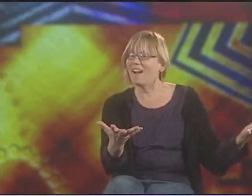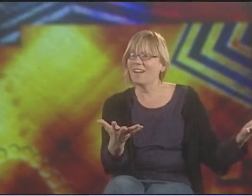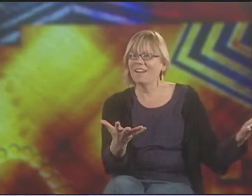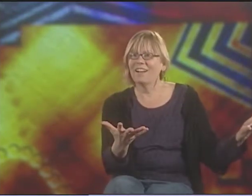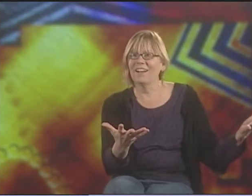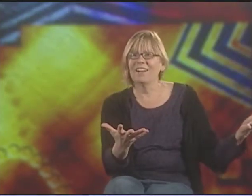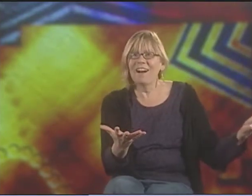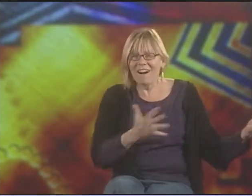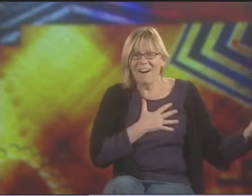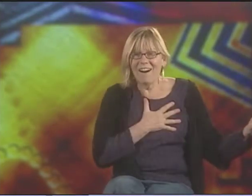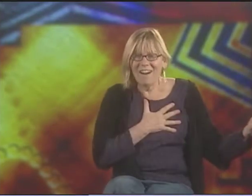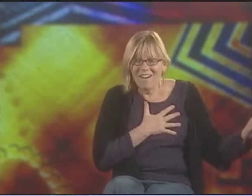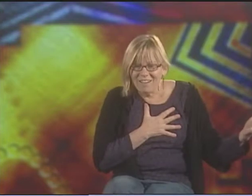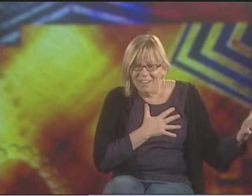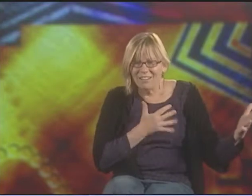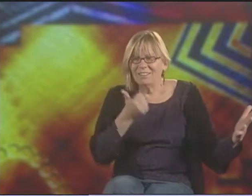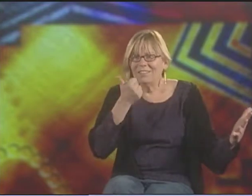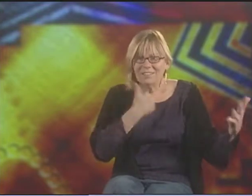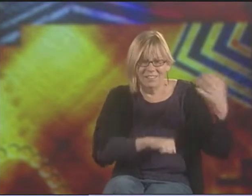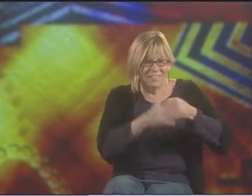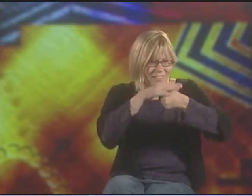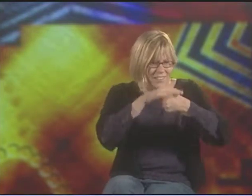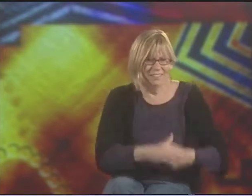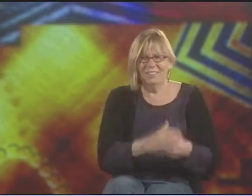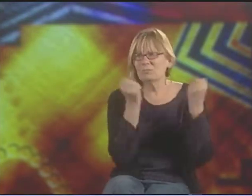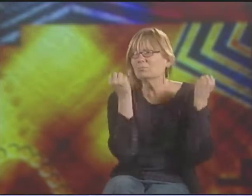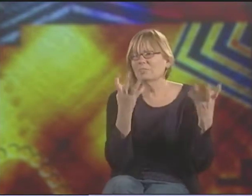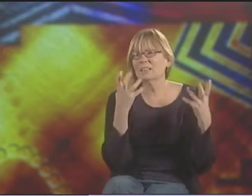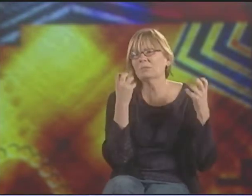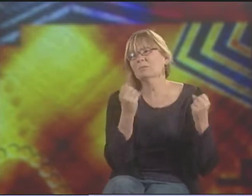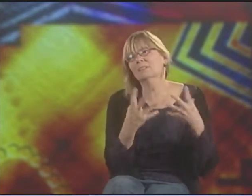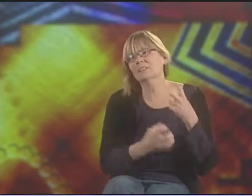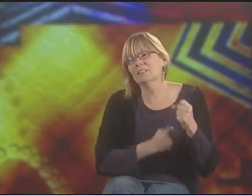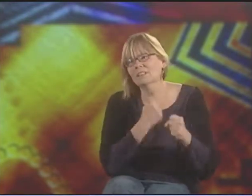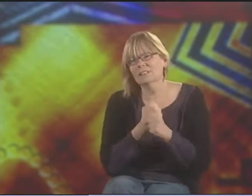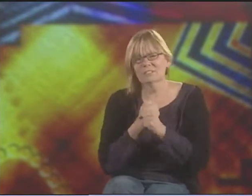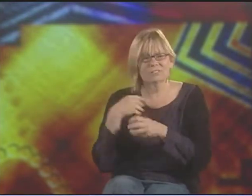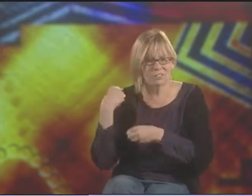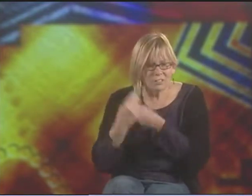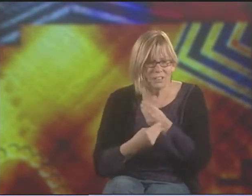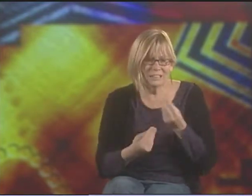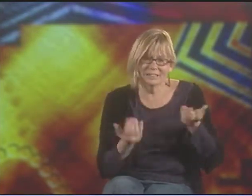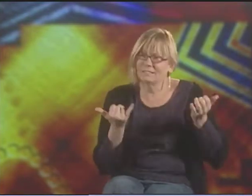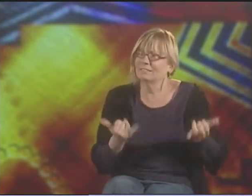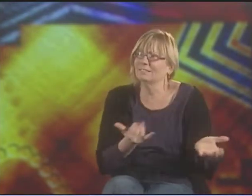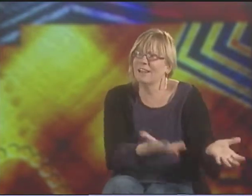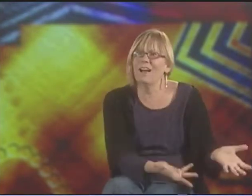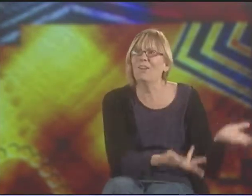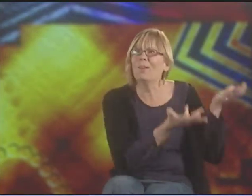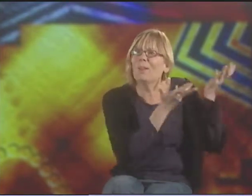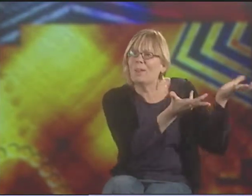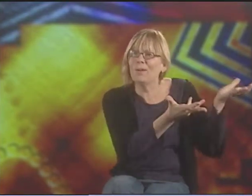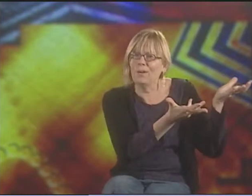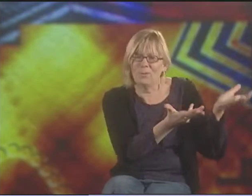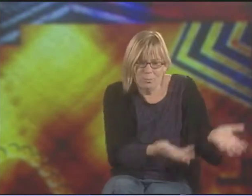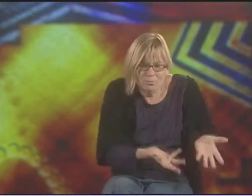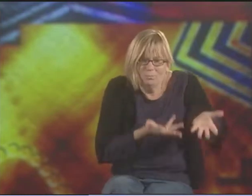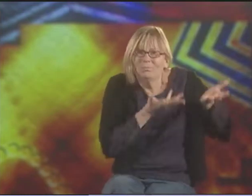AND IT'S PUT IN PEOPLE'S VISUAL PATHS SO THEY CAN SEE IT. SHE'S SAYING, "LOOK AT THIS. "IT'S BEEN HIDDEN FOR SO MANY YEARS. "THIS BEAUTIFUL LEGACY'S BEEN HIDDEN.